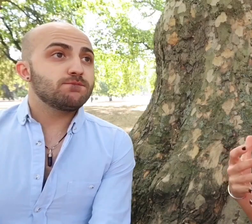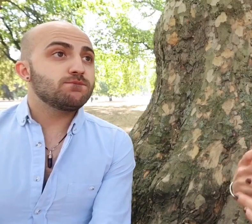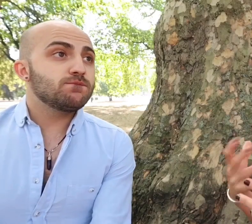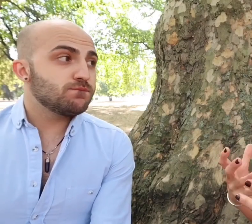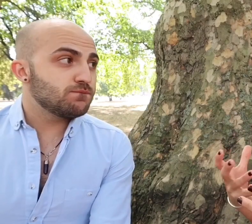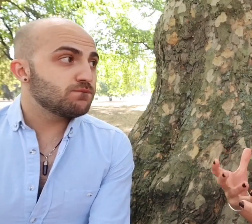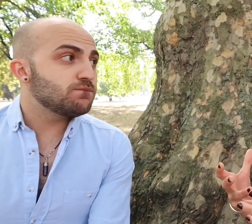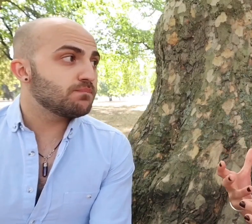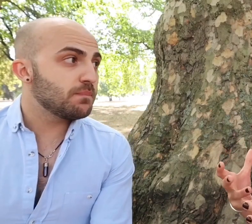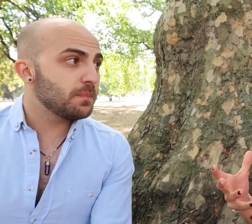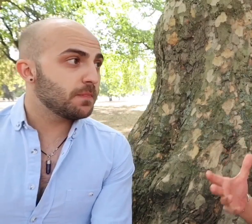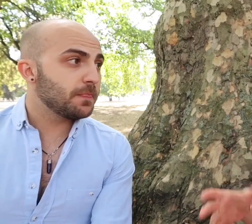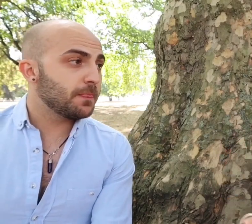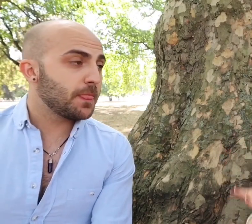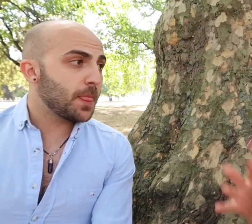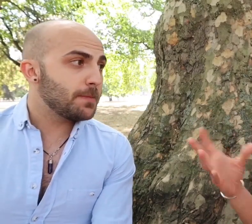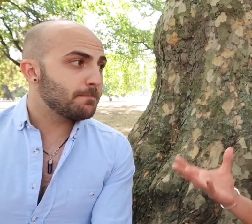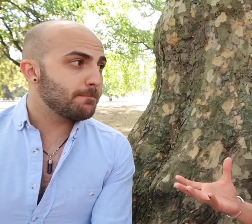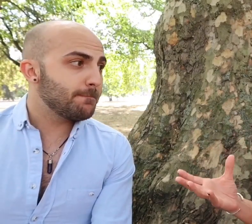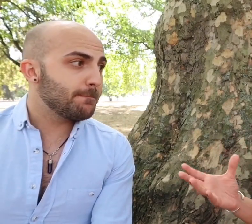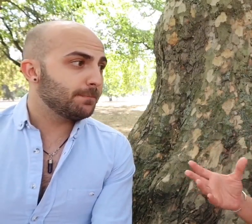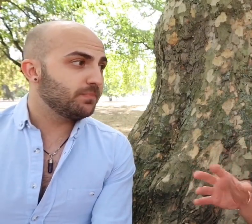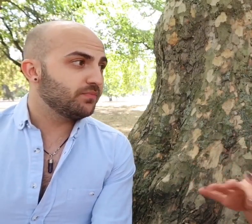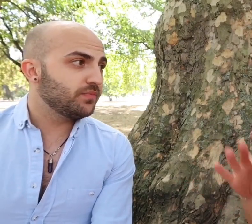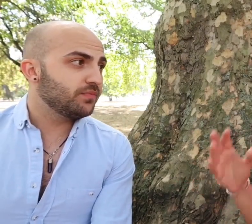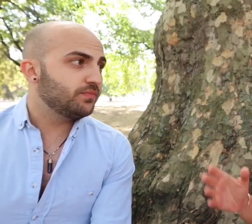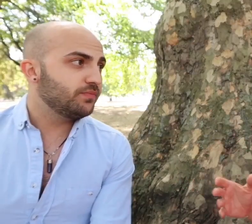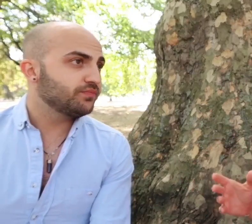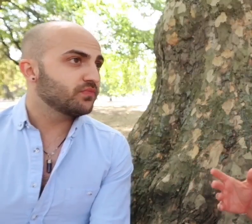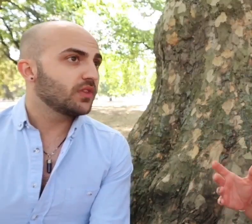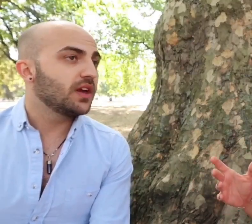Spotlight is the, what would how would you describe it to anybody who doesn't